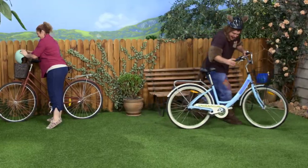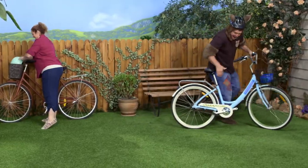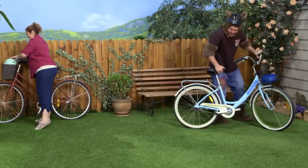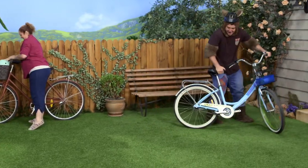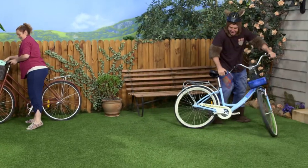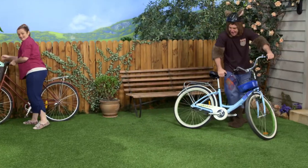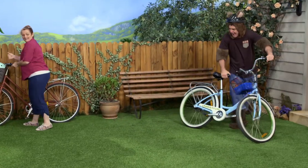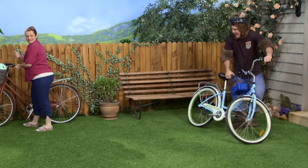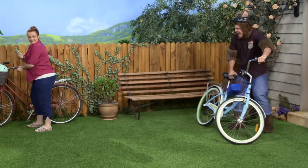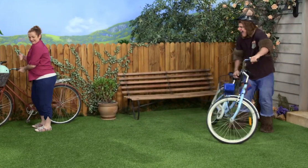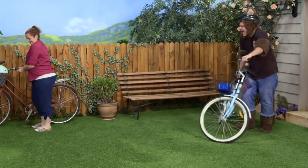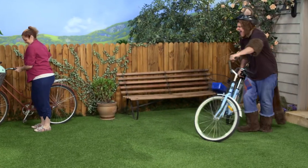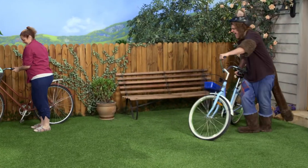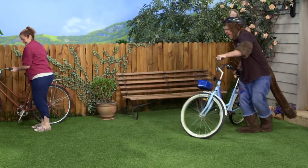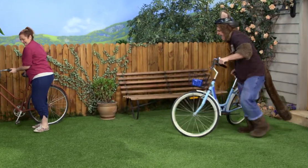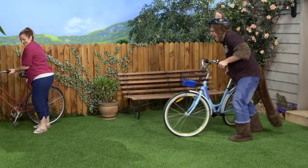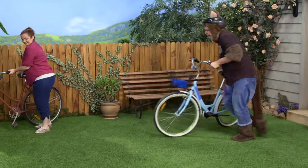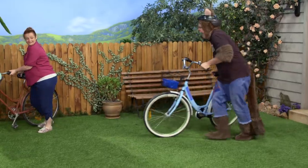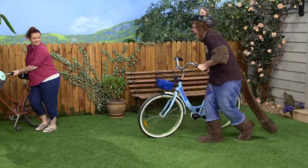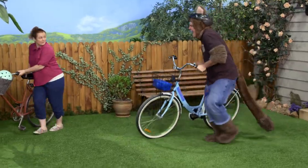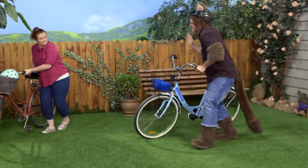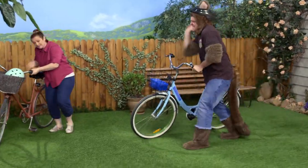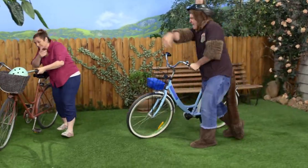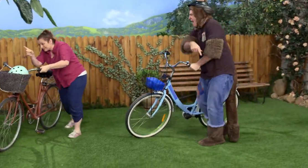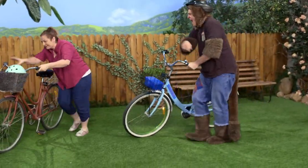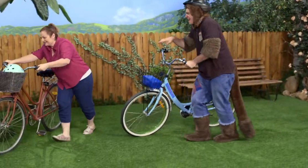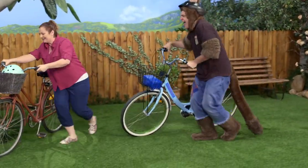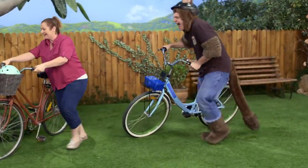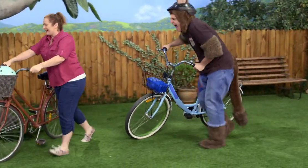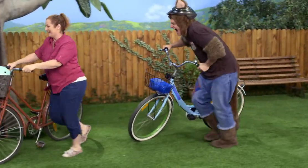Ready? Let's go! Let's go.